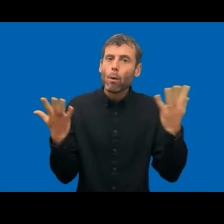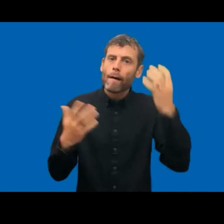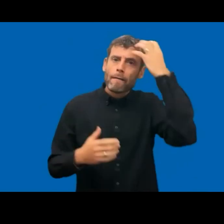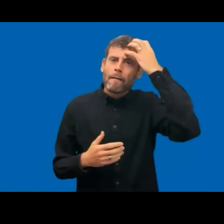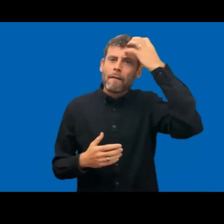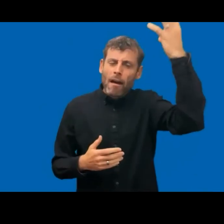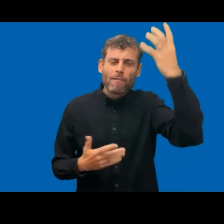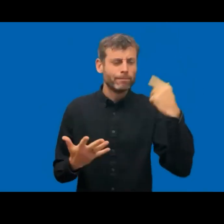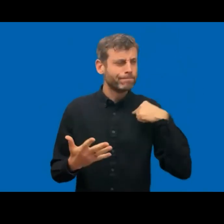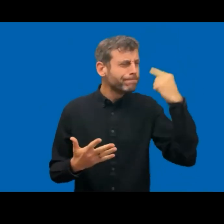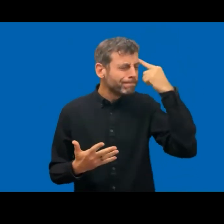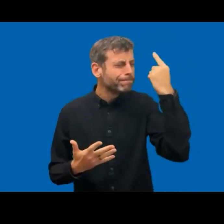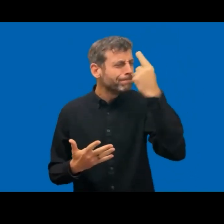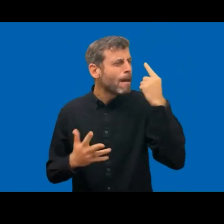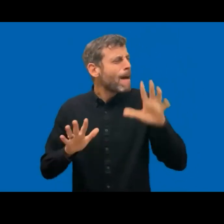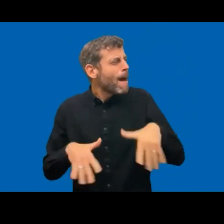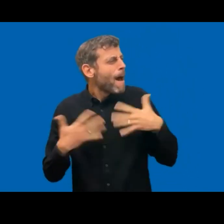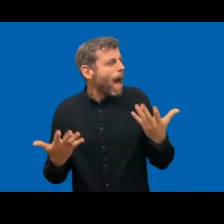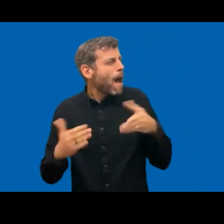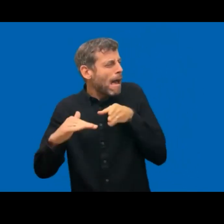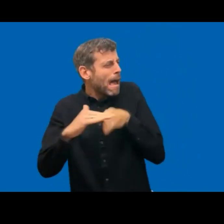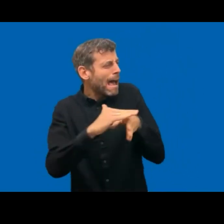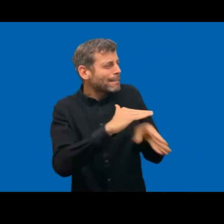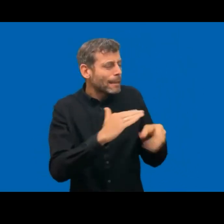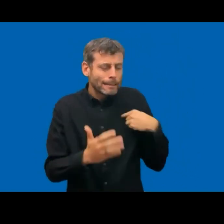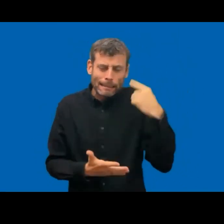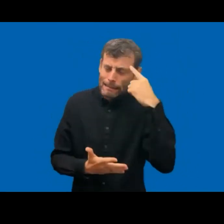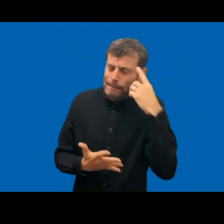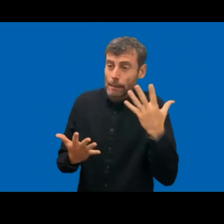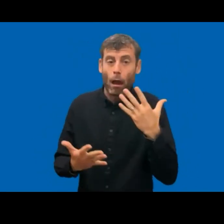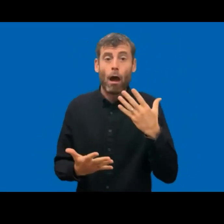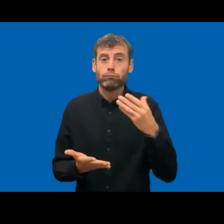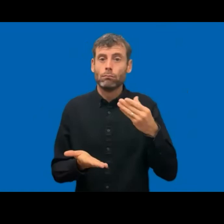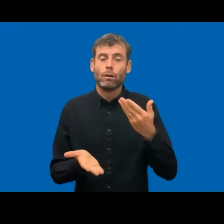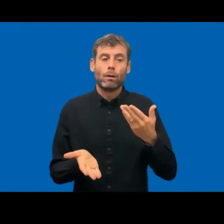disabilities to work in the public sector. And this is why we believe that in the future,